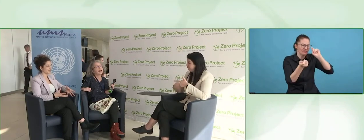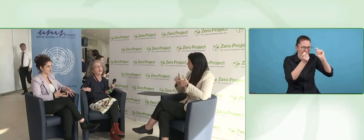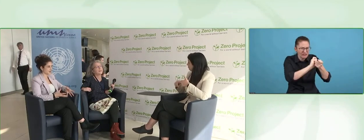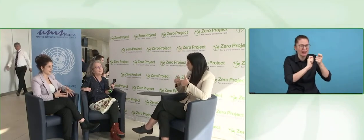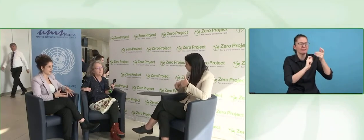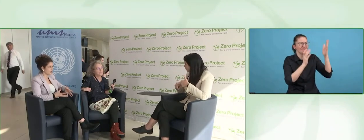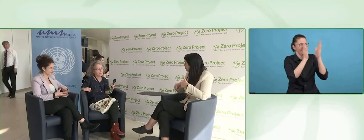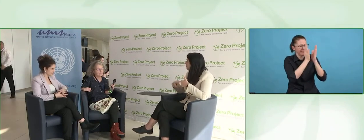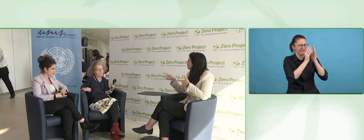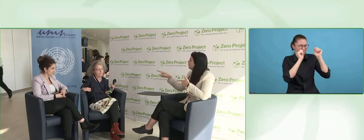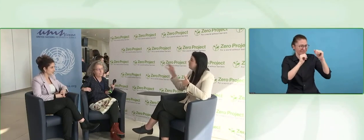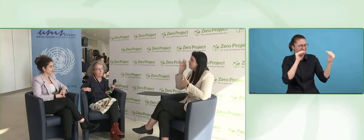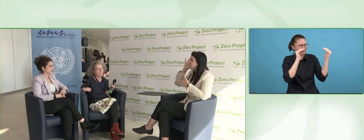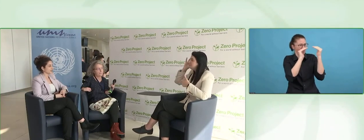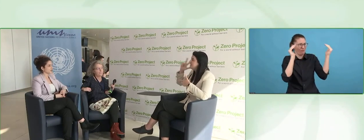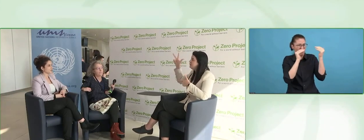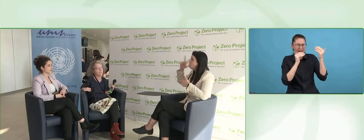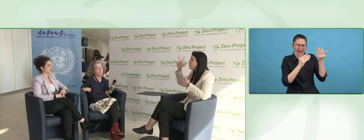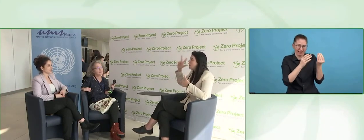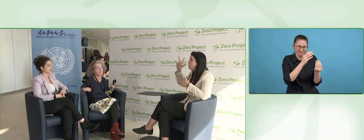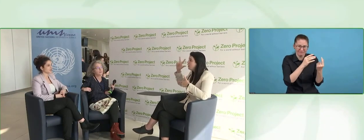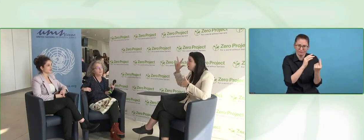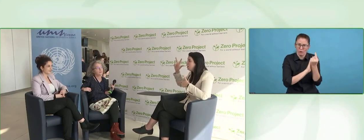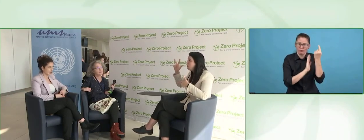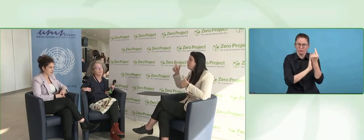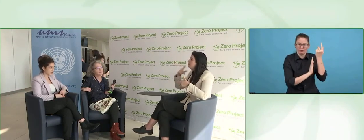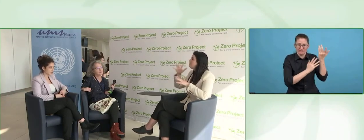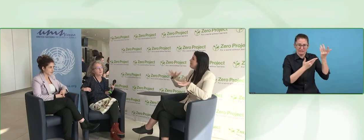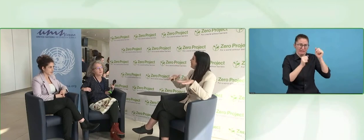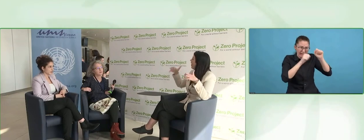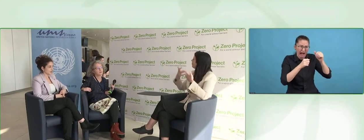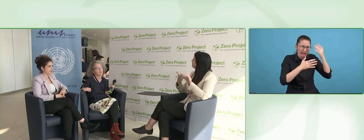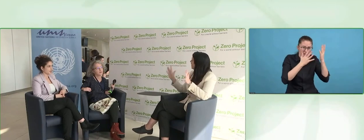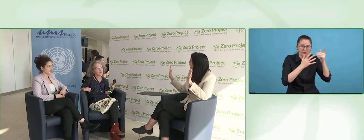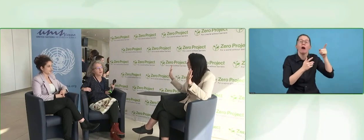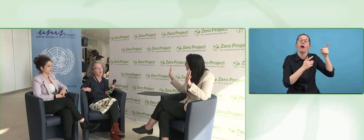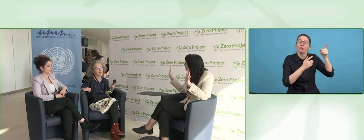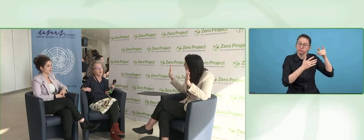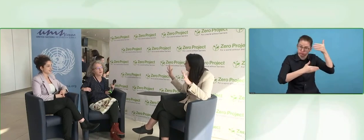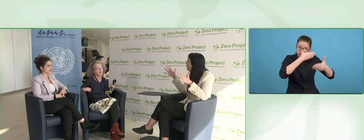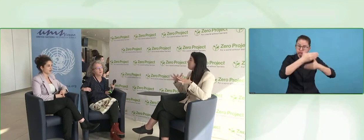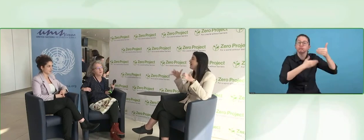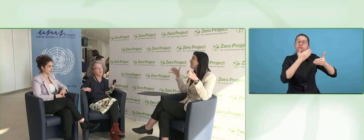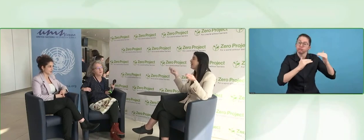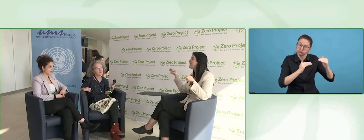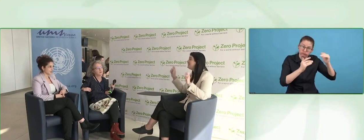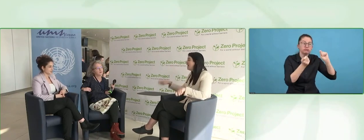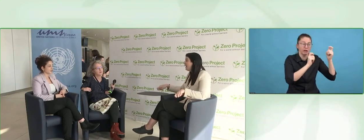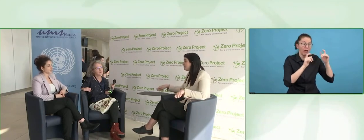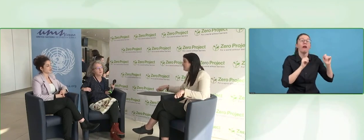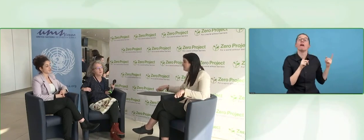flashing in my office, and when I need to vote, there is a sound, so